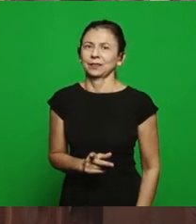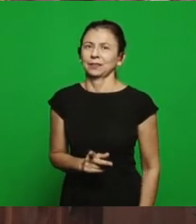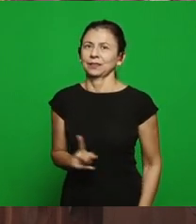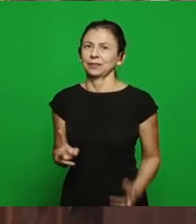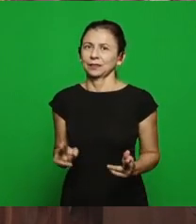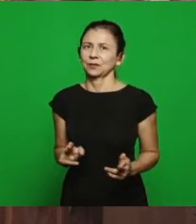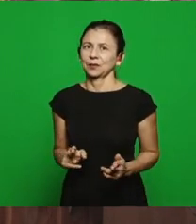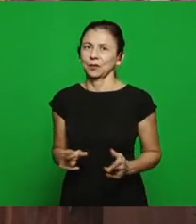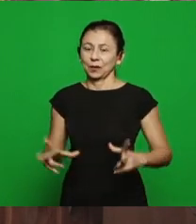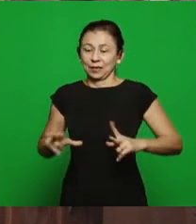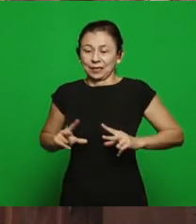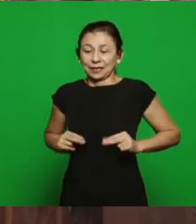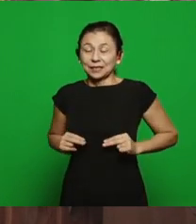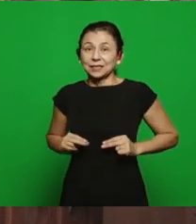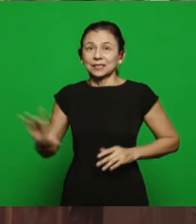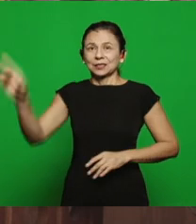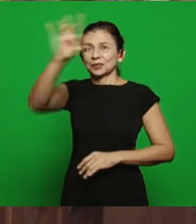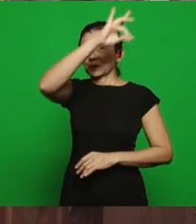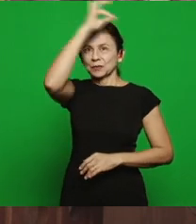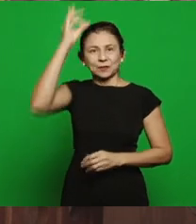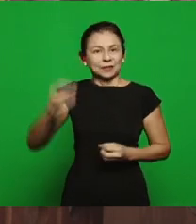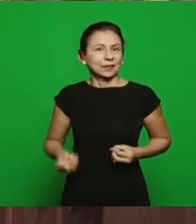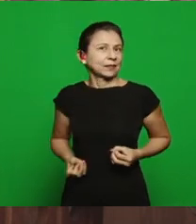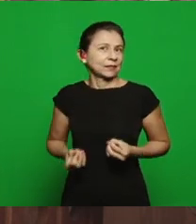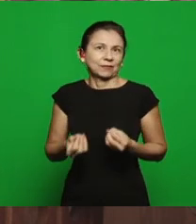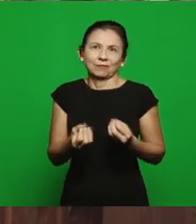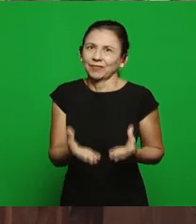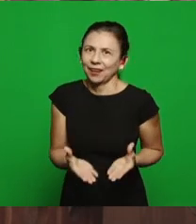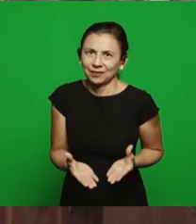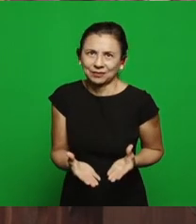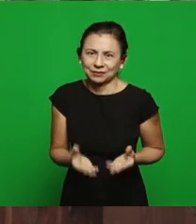you don't give it, sell it or exchange it